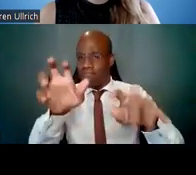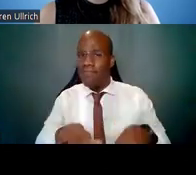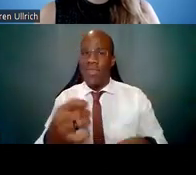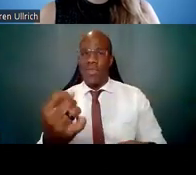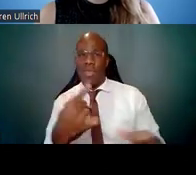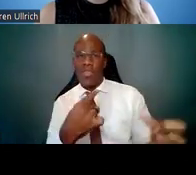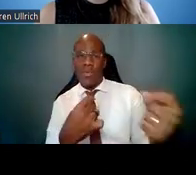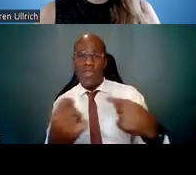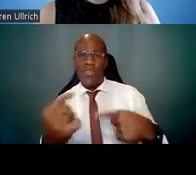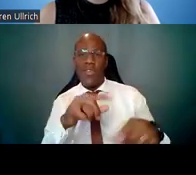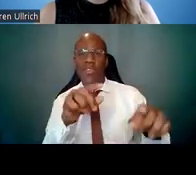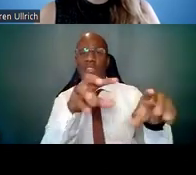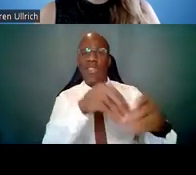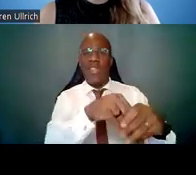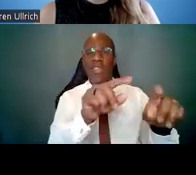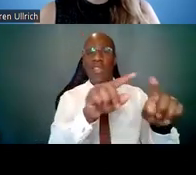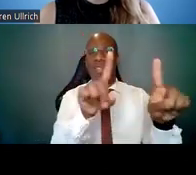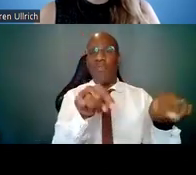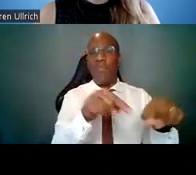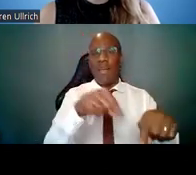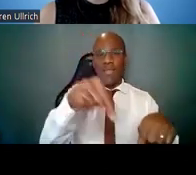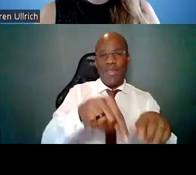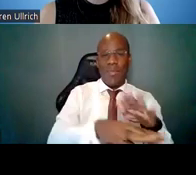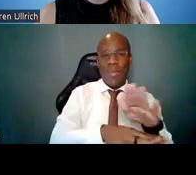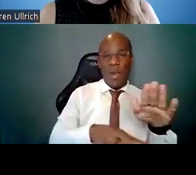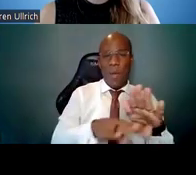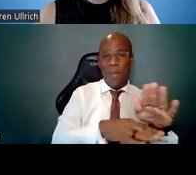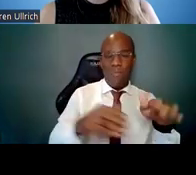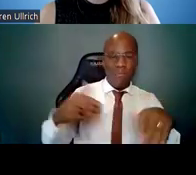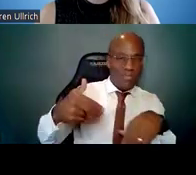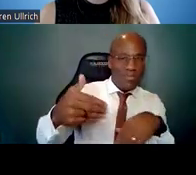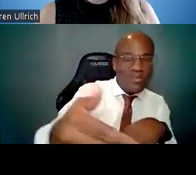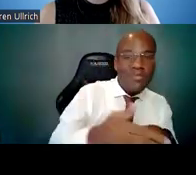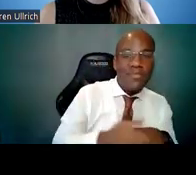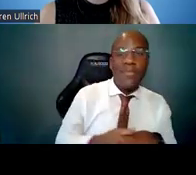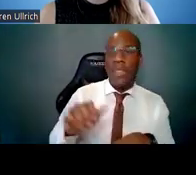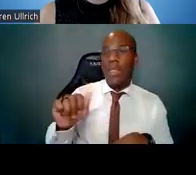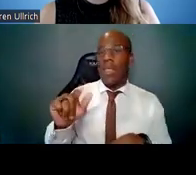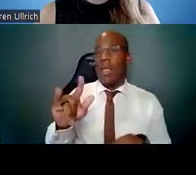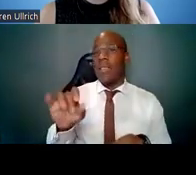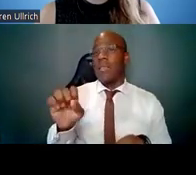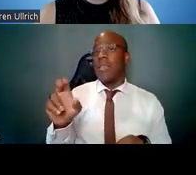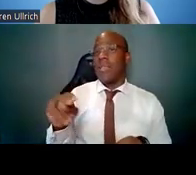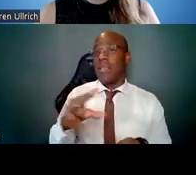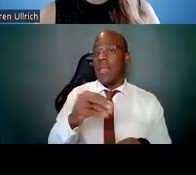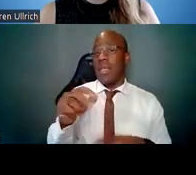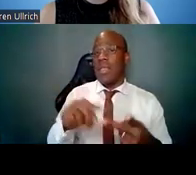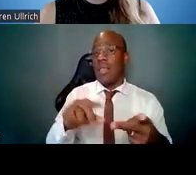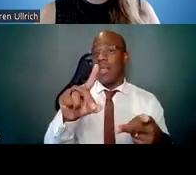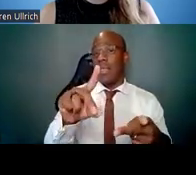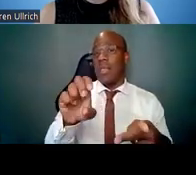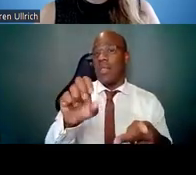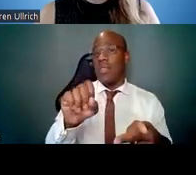Allison and Desiree will answer these questions as we go, in an effort to save time.